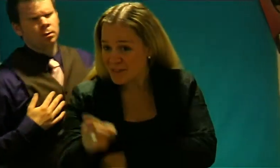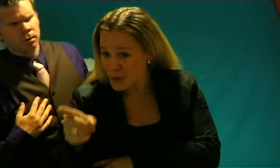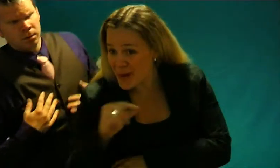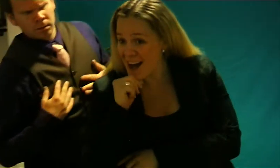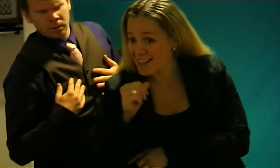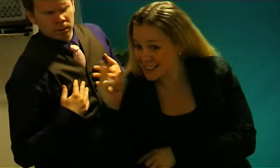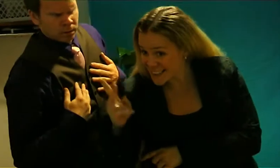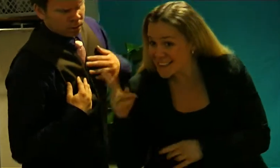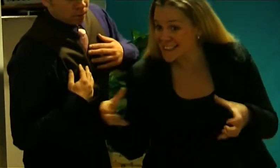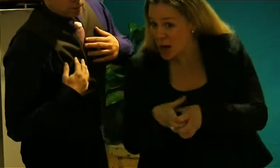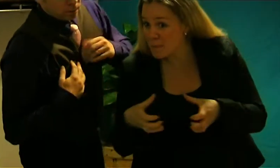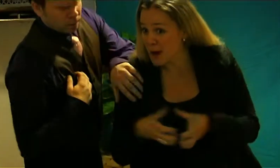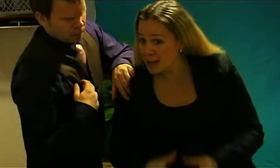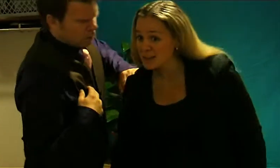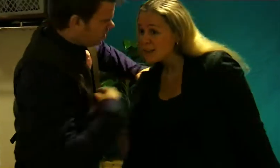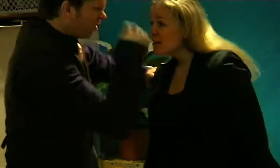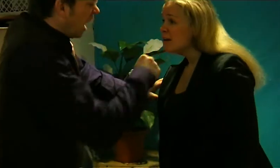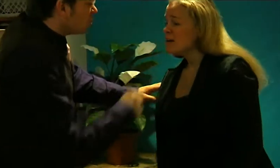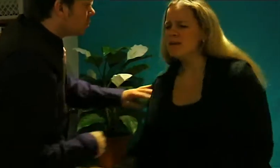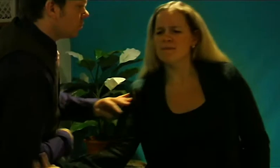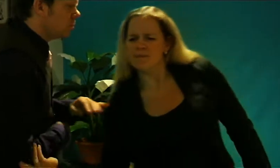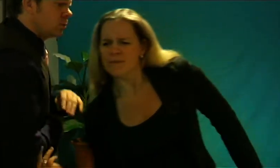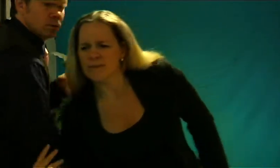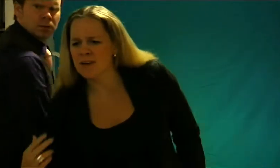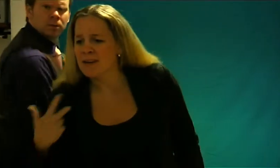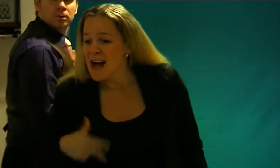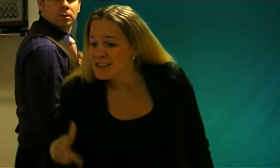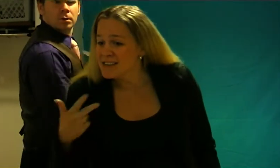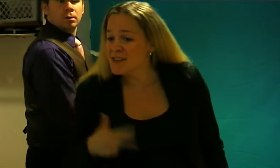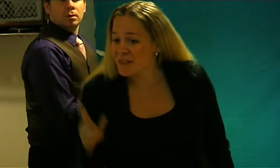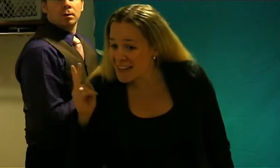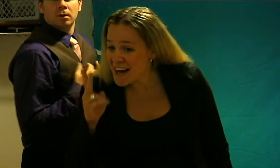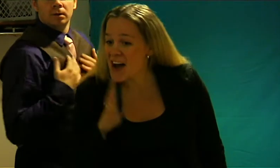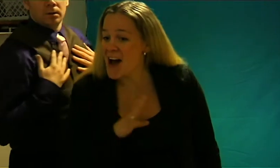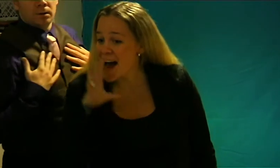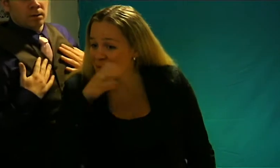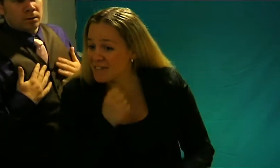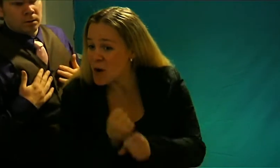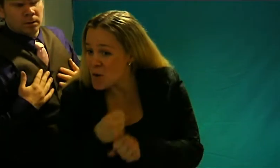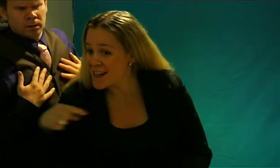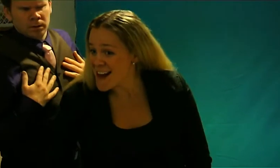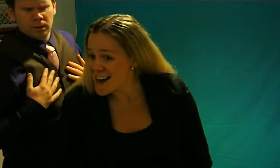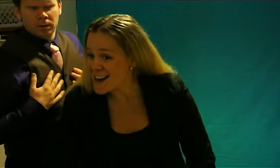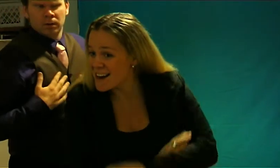Are you and Anders dating? - No! Oh, you have a secret relationship here?